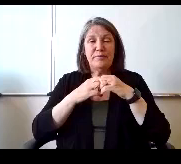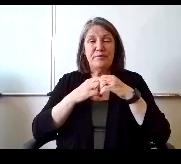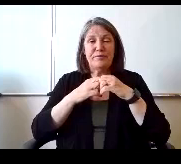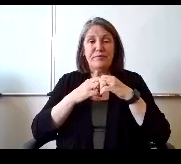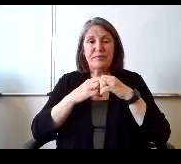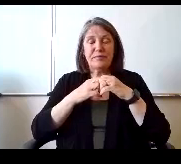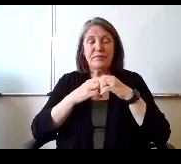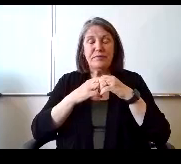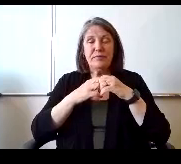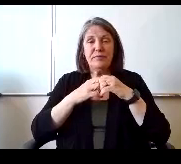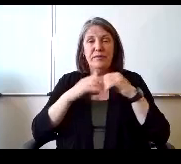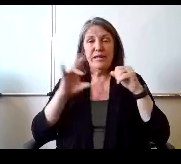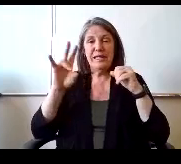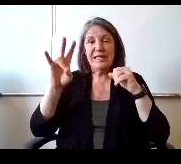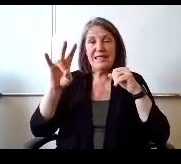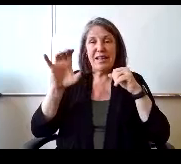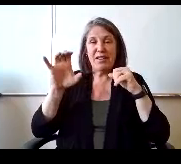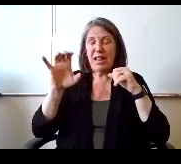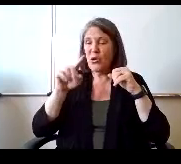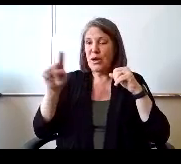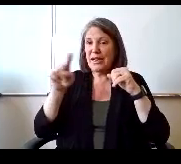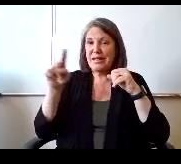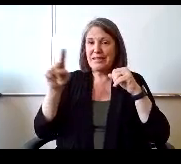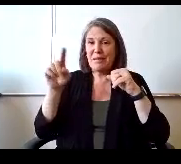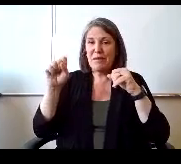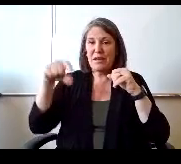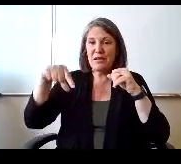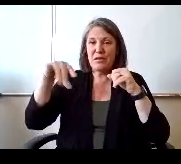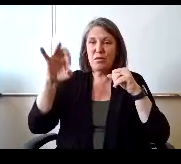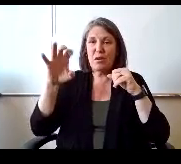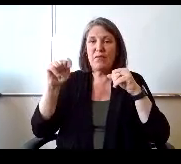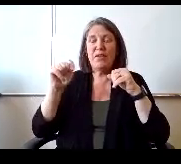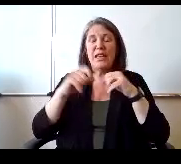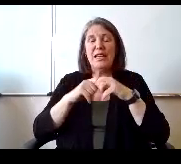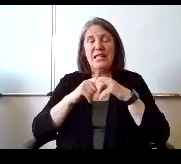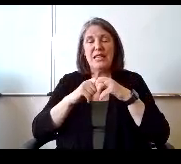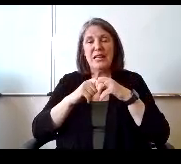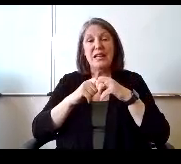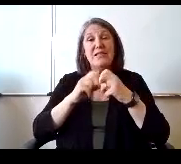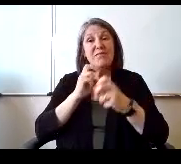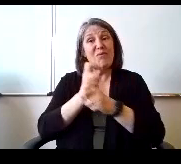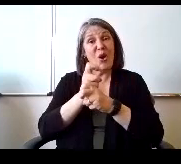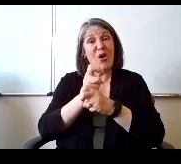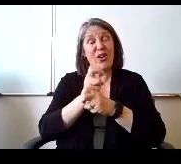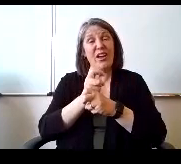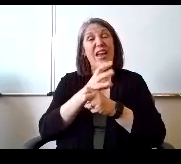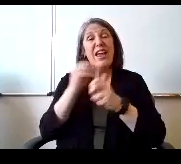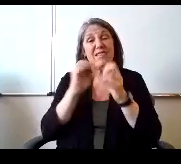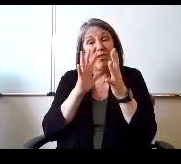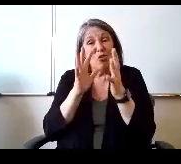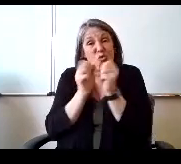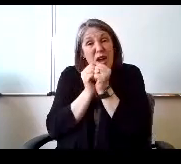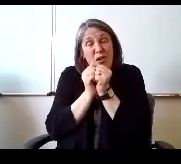700 and something square feet. It's it's hard and it's crowded and it's less than three feet apart.